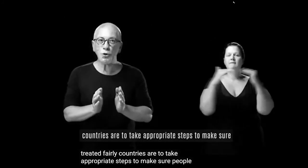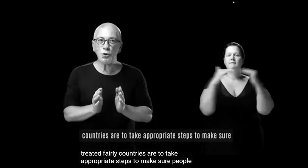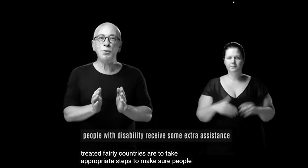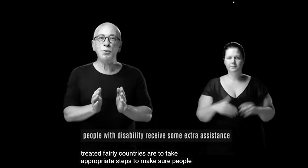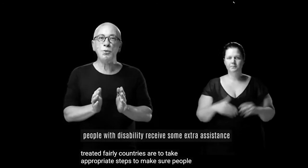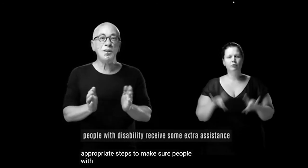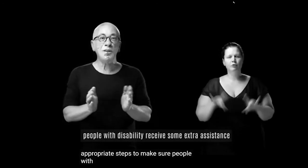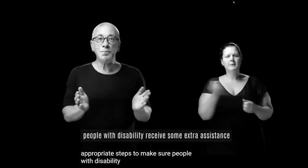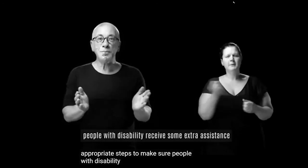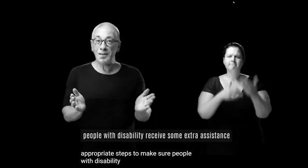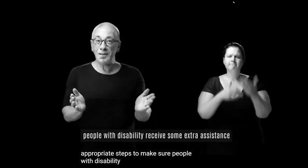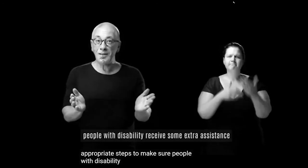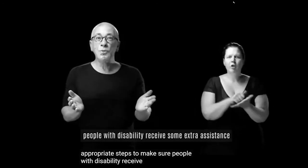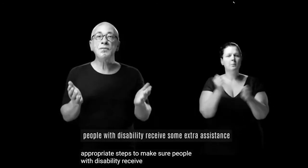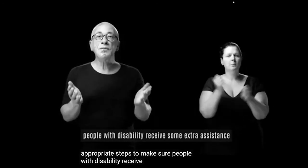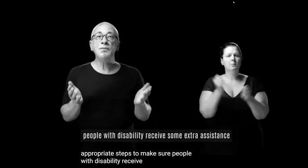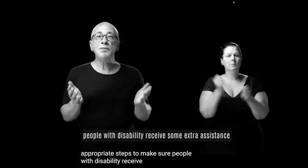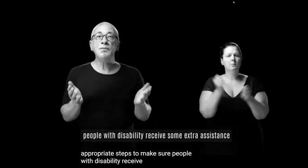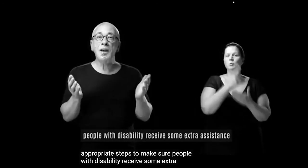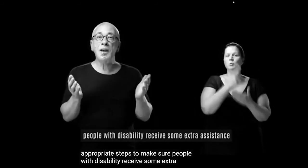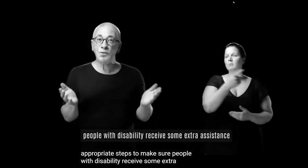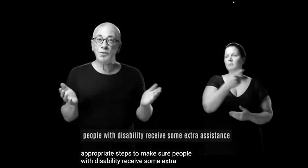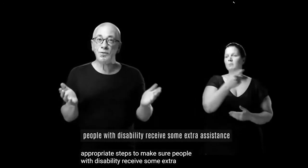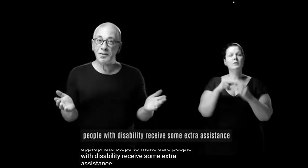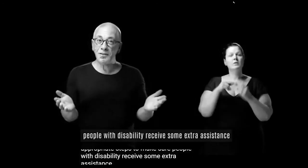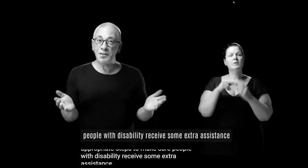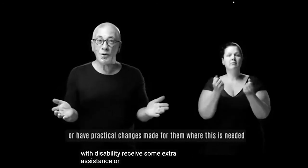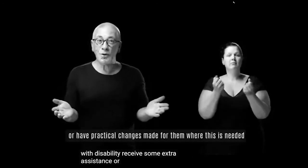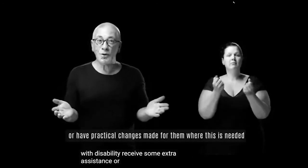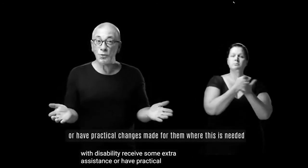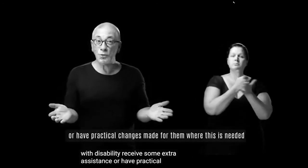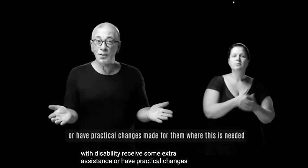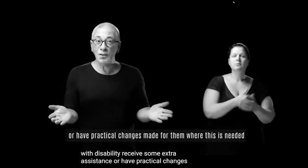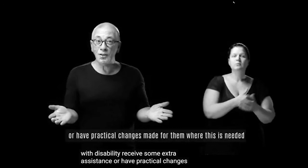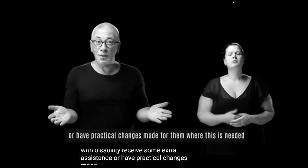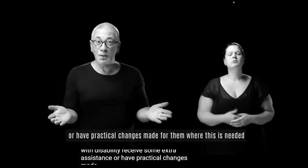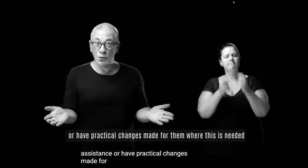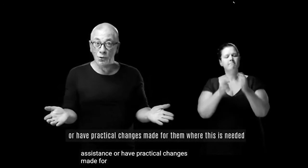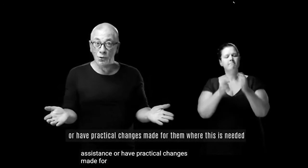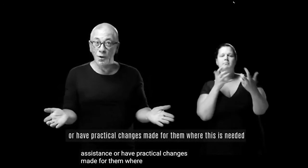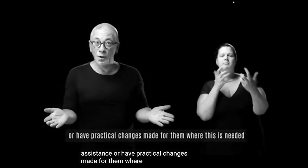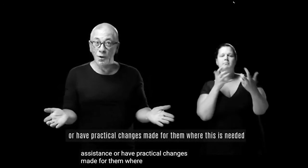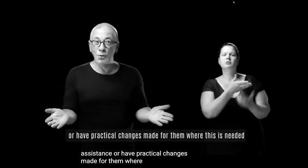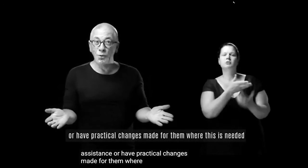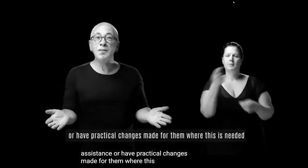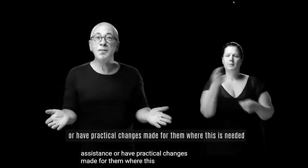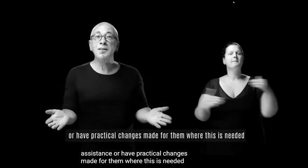with disability receive some extra assistance or have practical changes made for them where this is needed, to